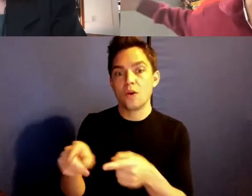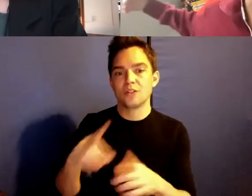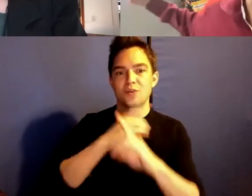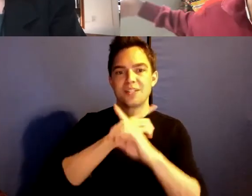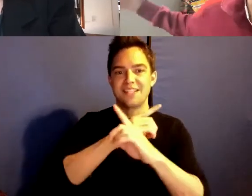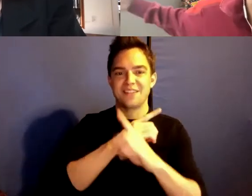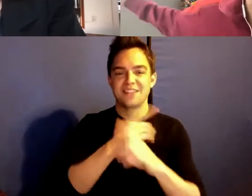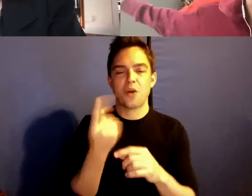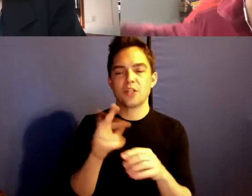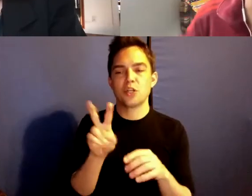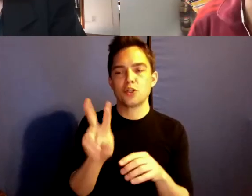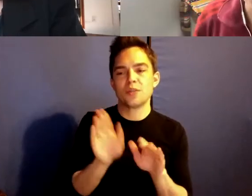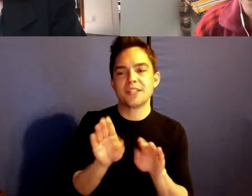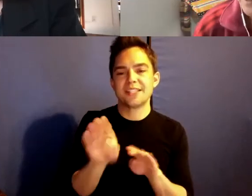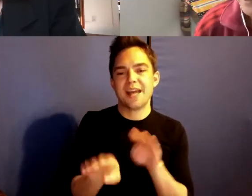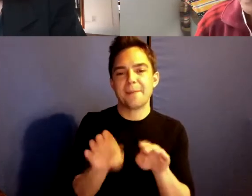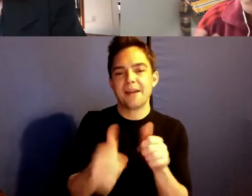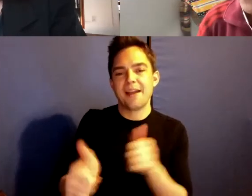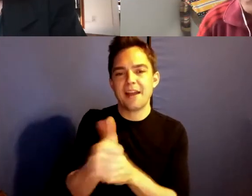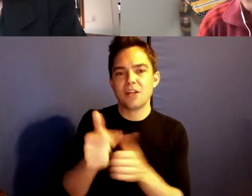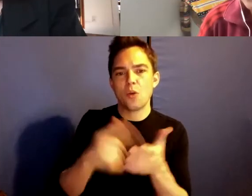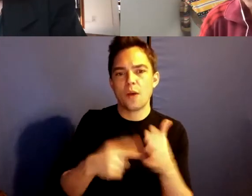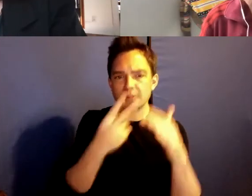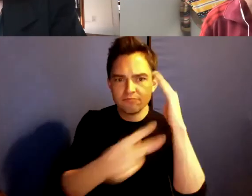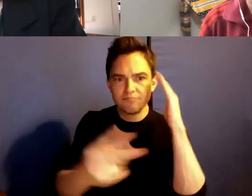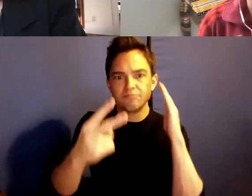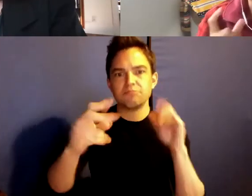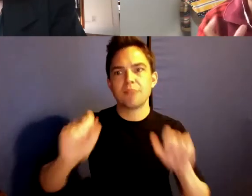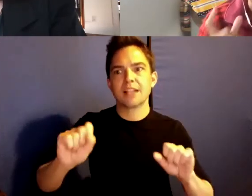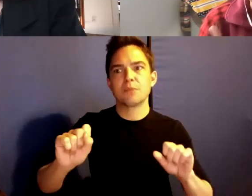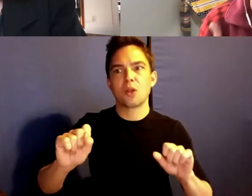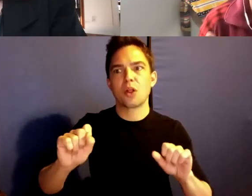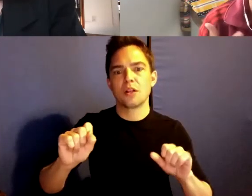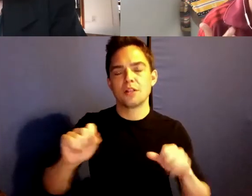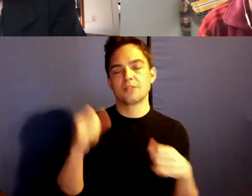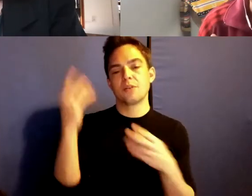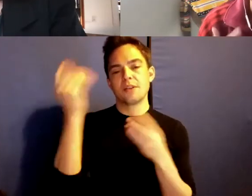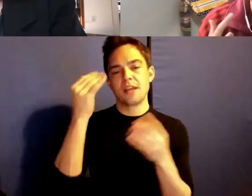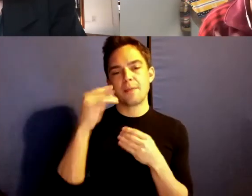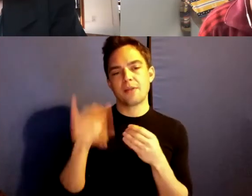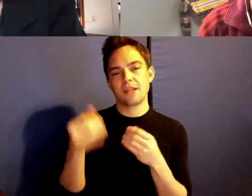toward what might be possible. I'm thinking about the idea of the break,